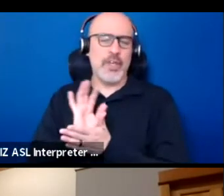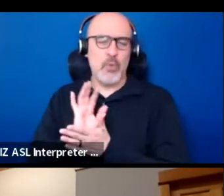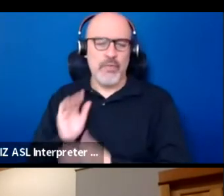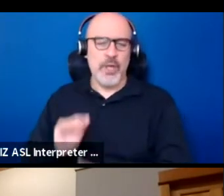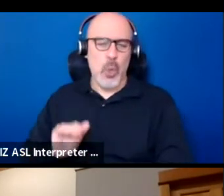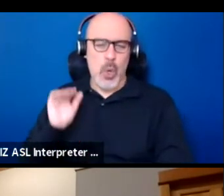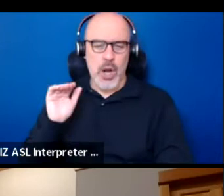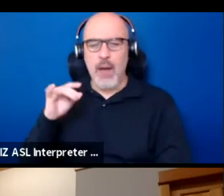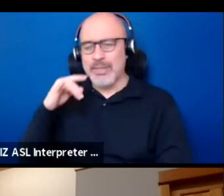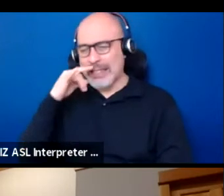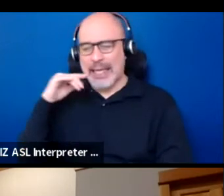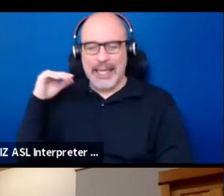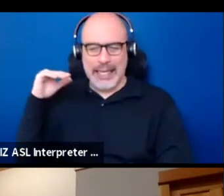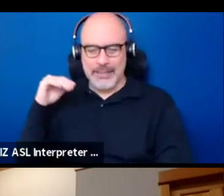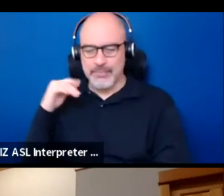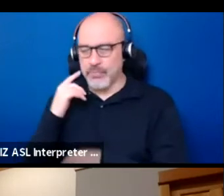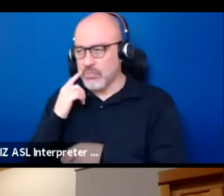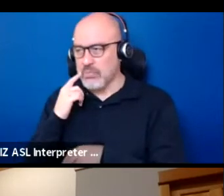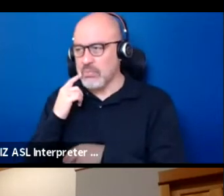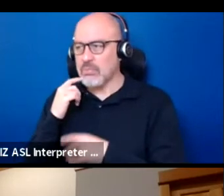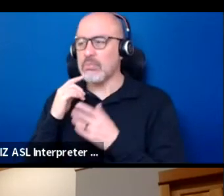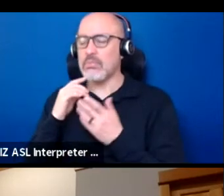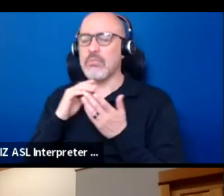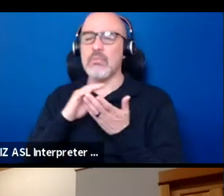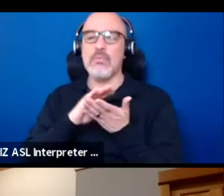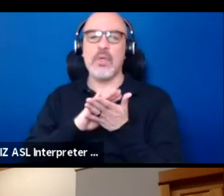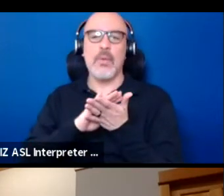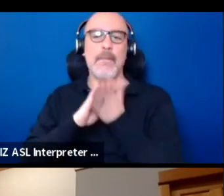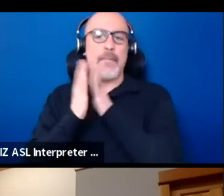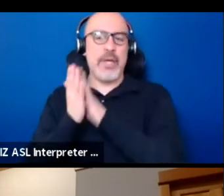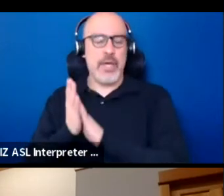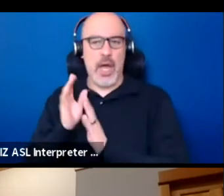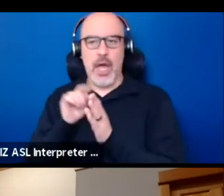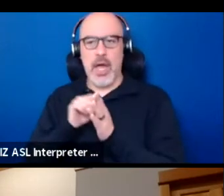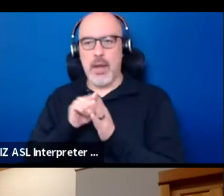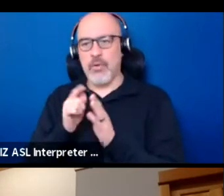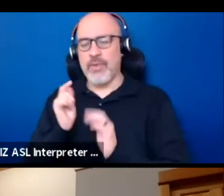and then became a professional artist and then storyteller.